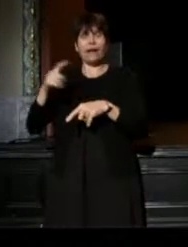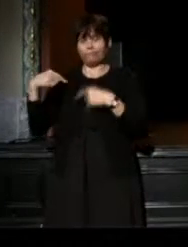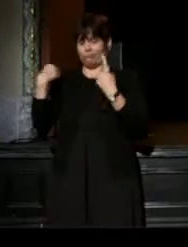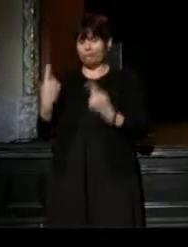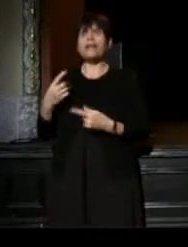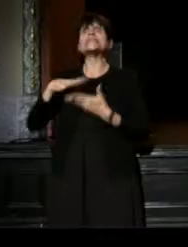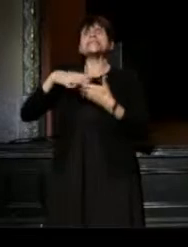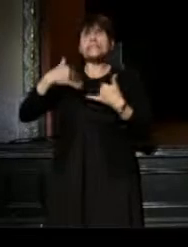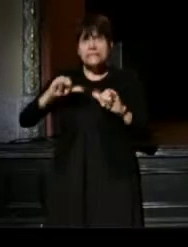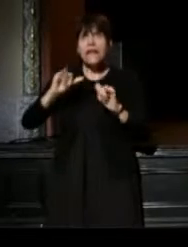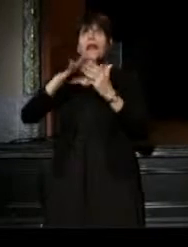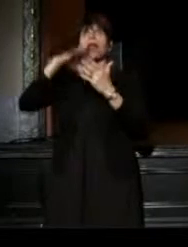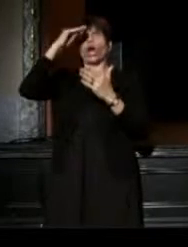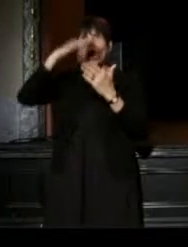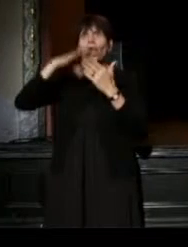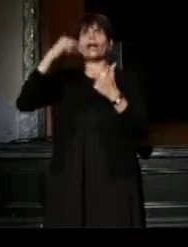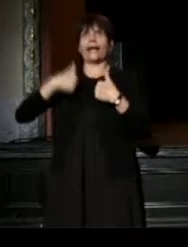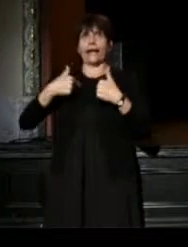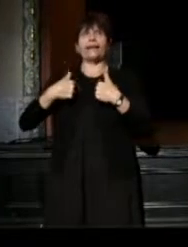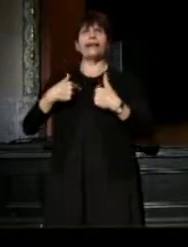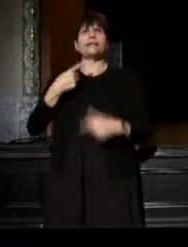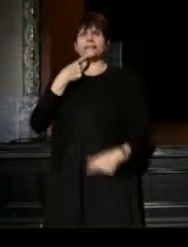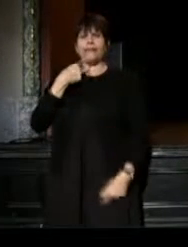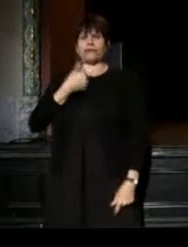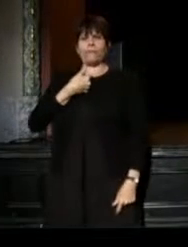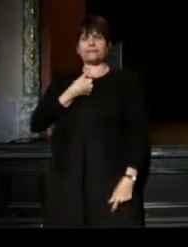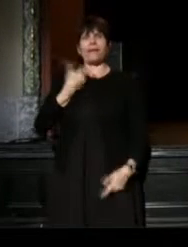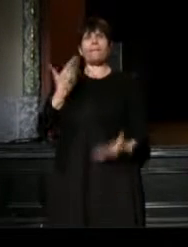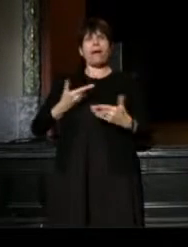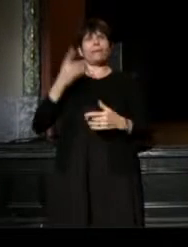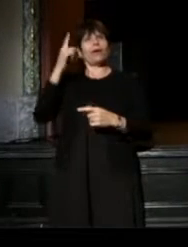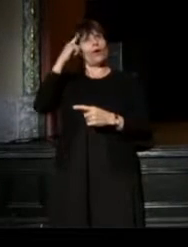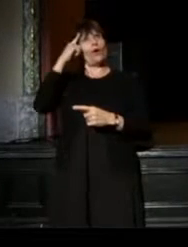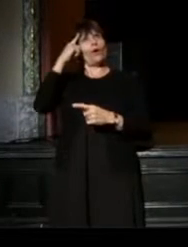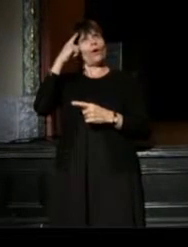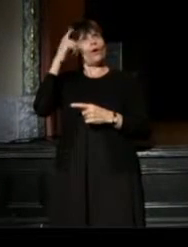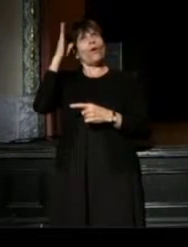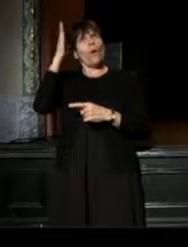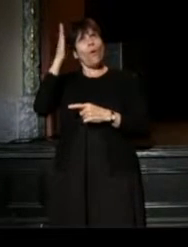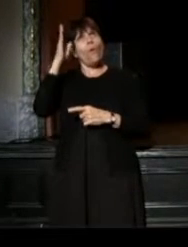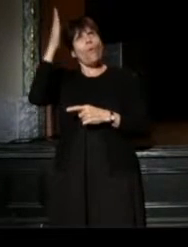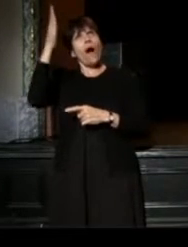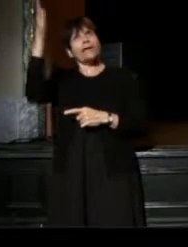And still saying to myself, maybe one day I could be half as good as her.